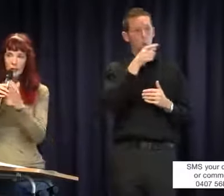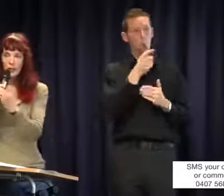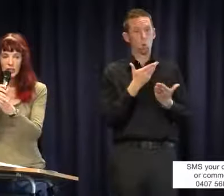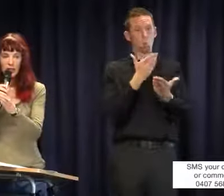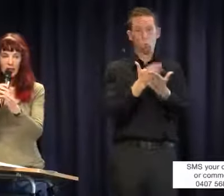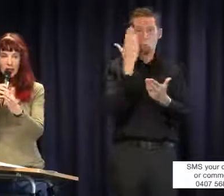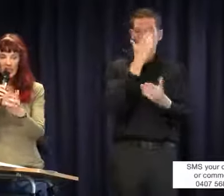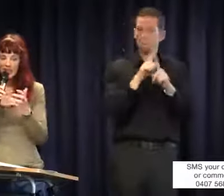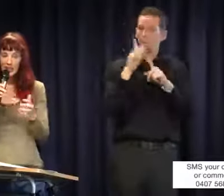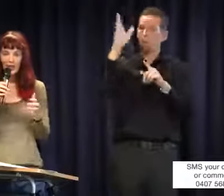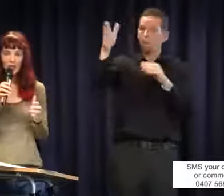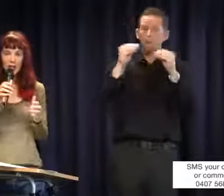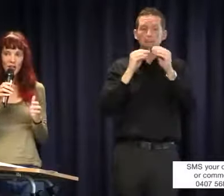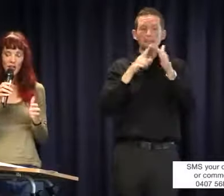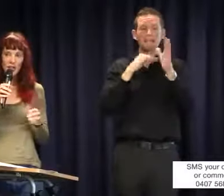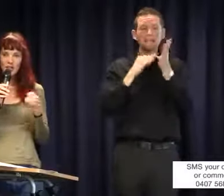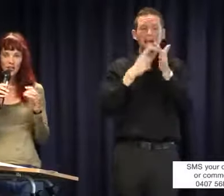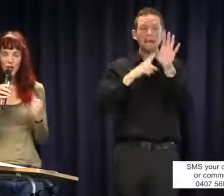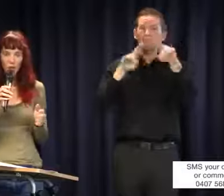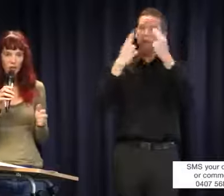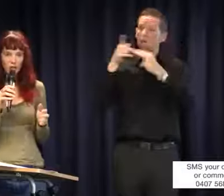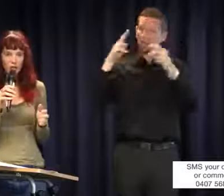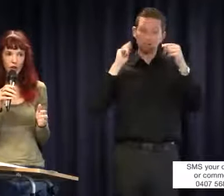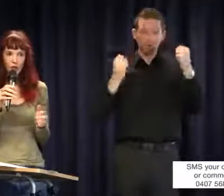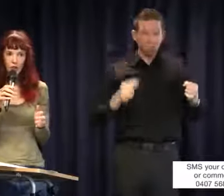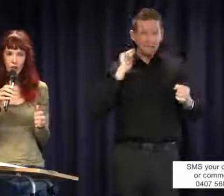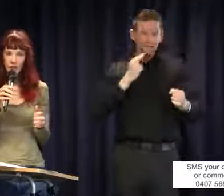the Beasley family, deaf for generations, you're not going to try to deal with them